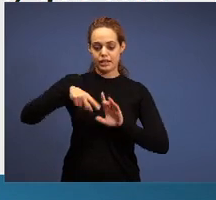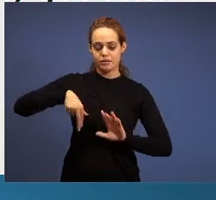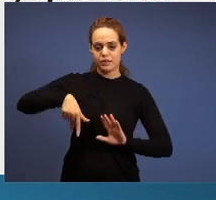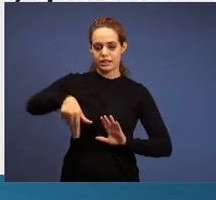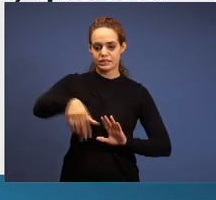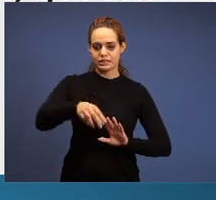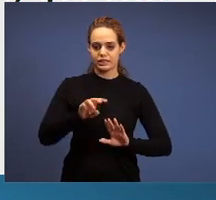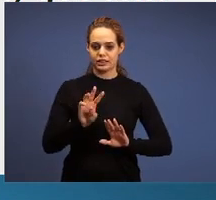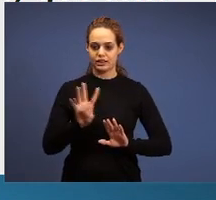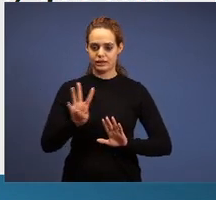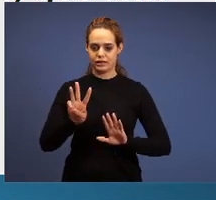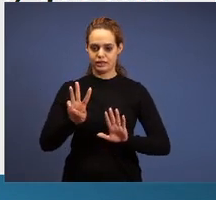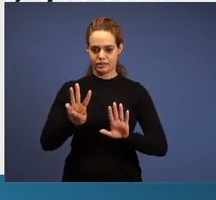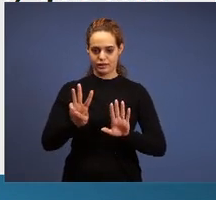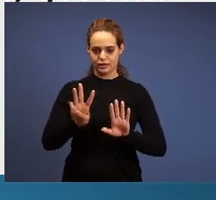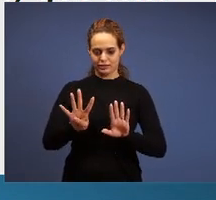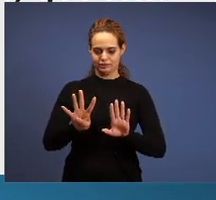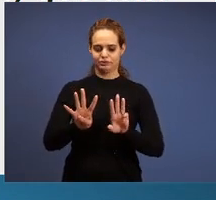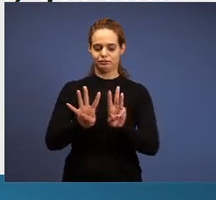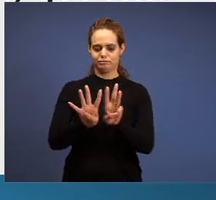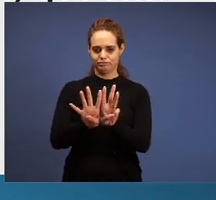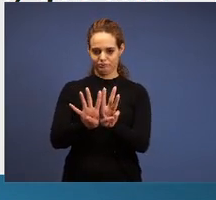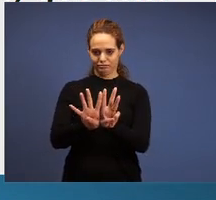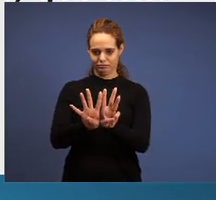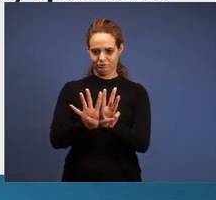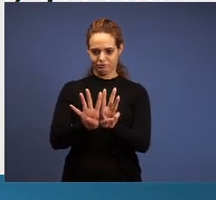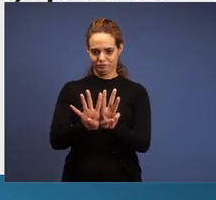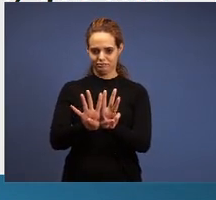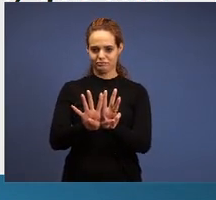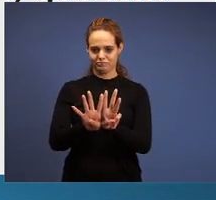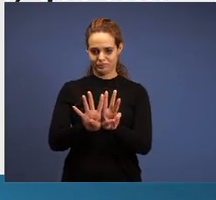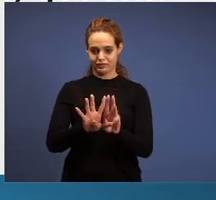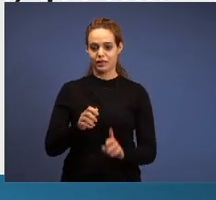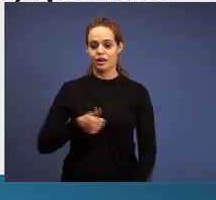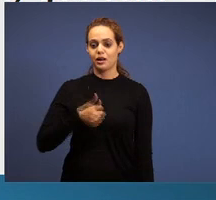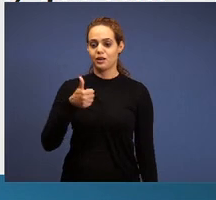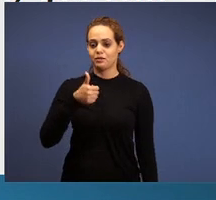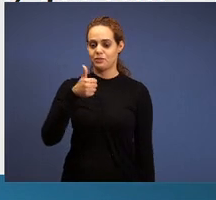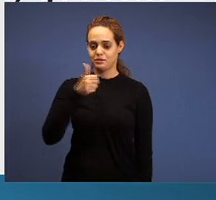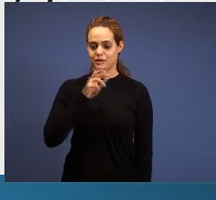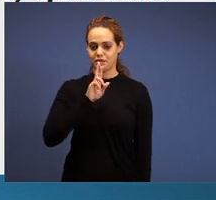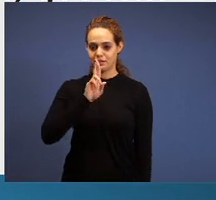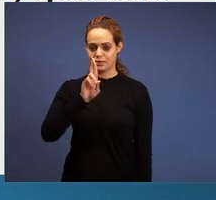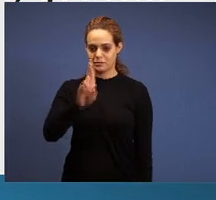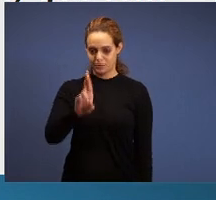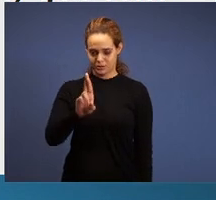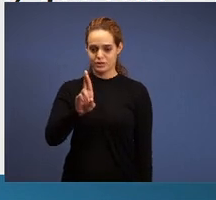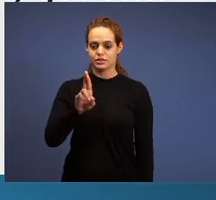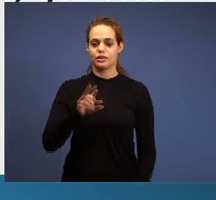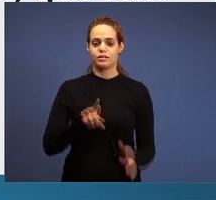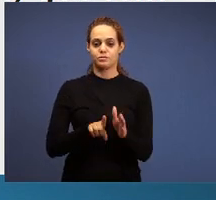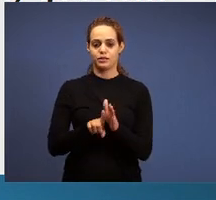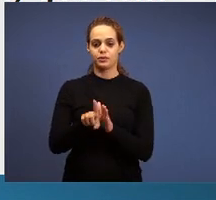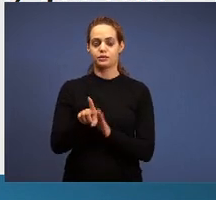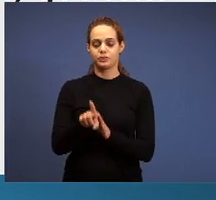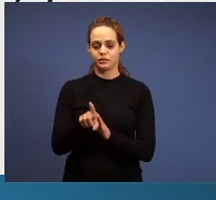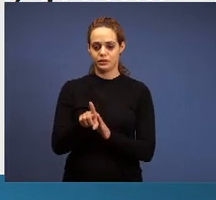It’s here the first answer to our question and in this first answer, what we identify